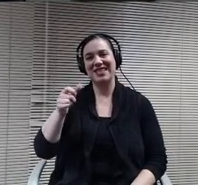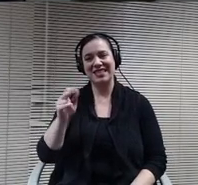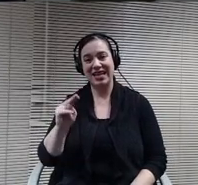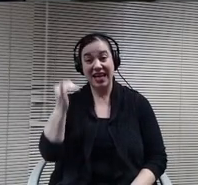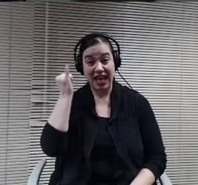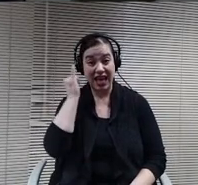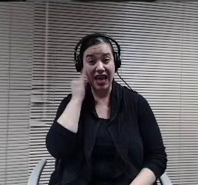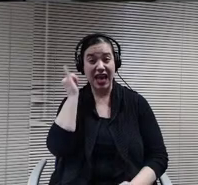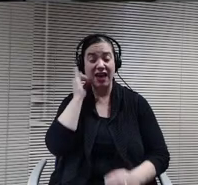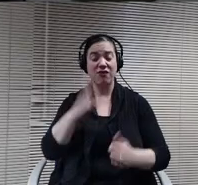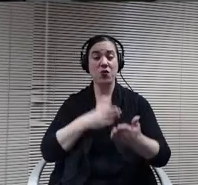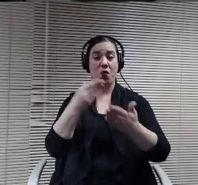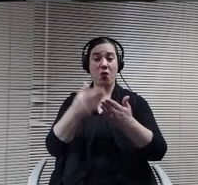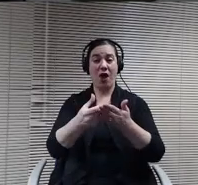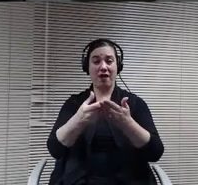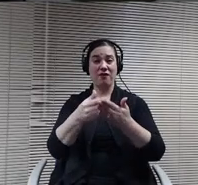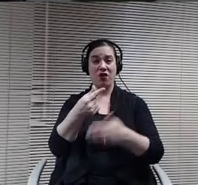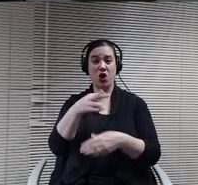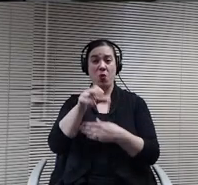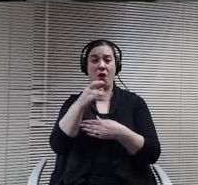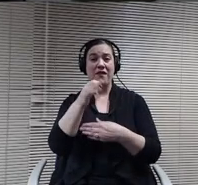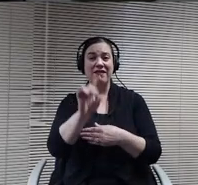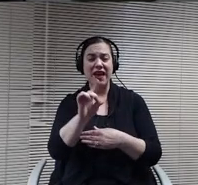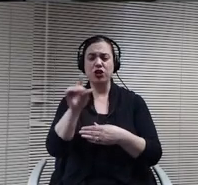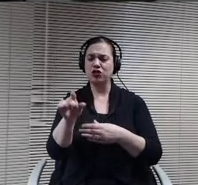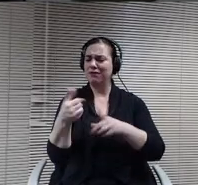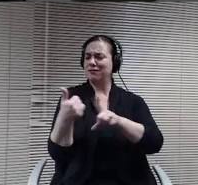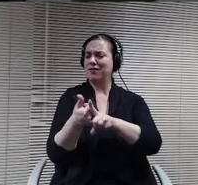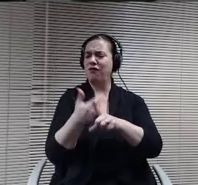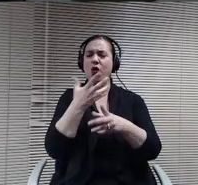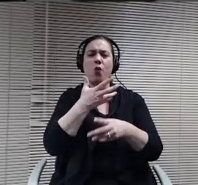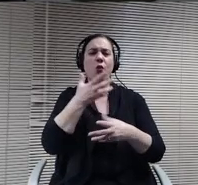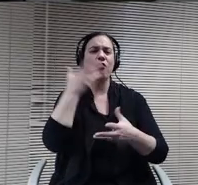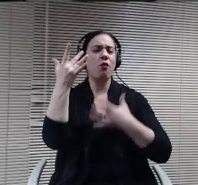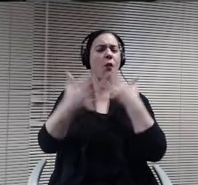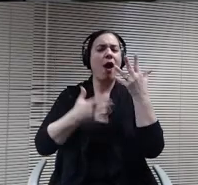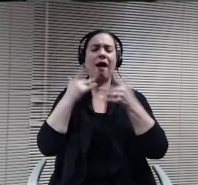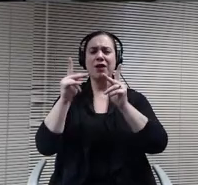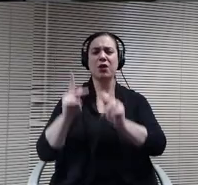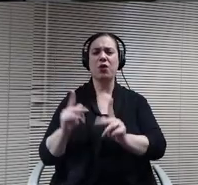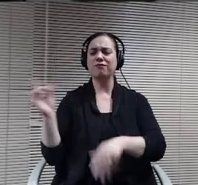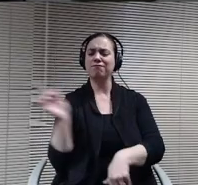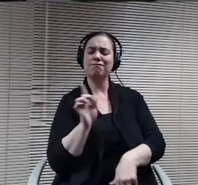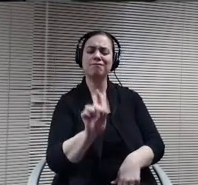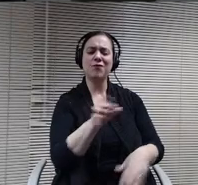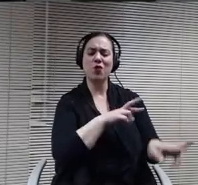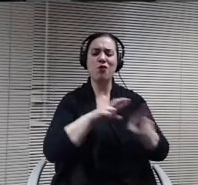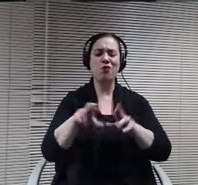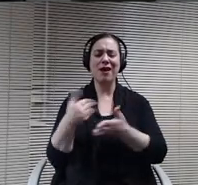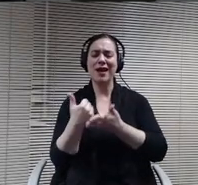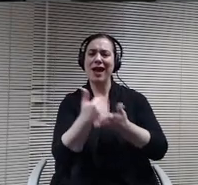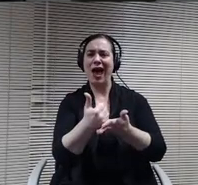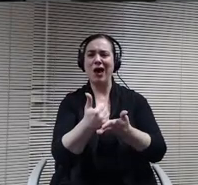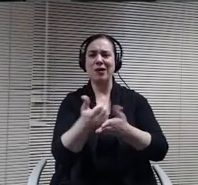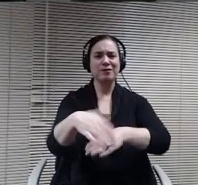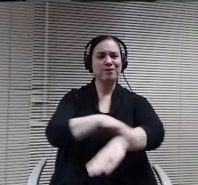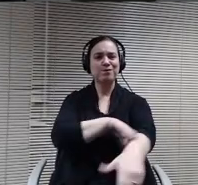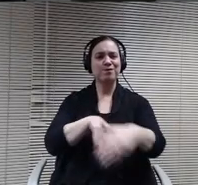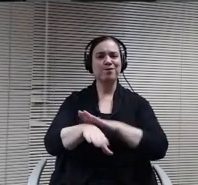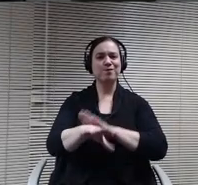if you've been there she's the warm, welcoming person ready to help and always willing to pitch in where she can and she's been a remarkable presence in our